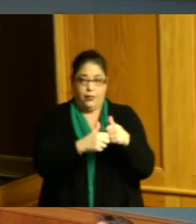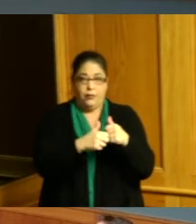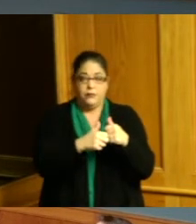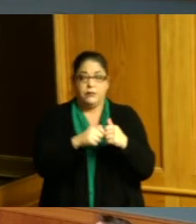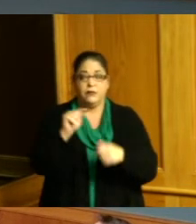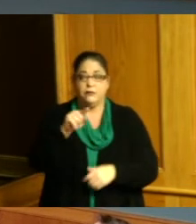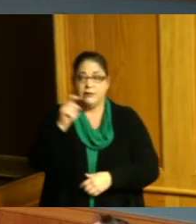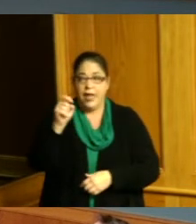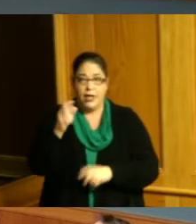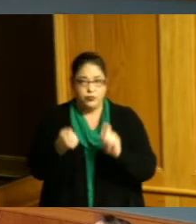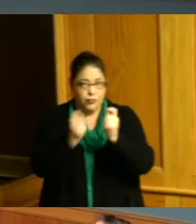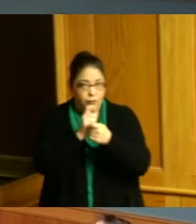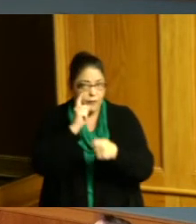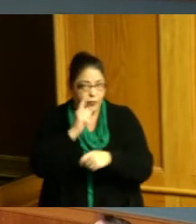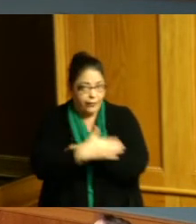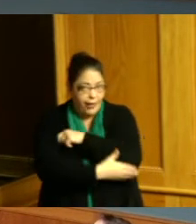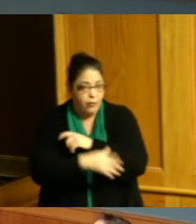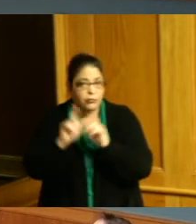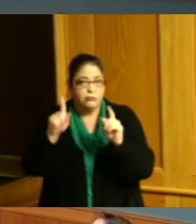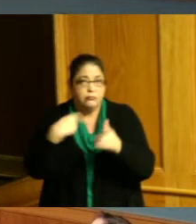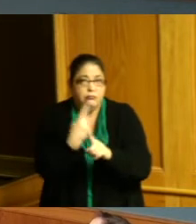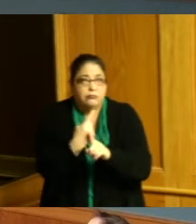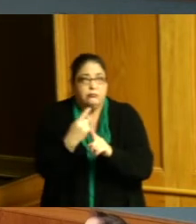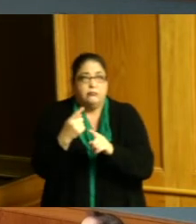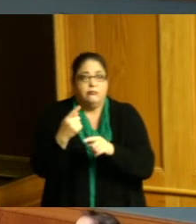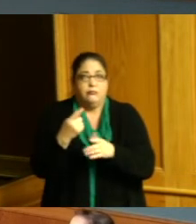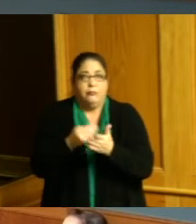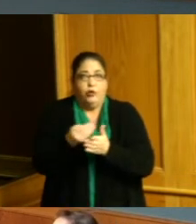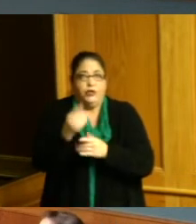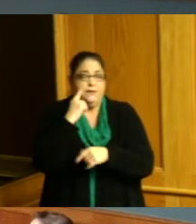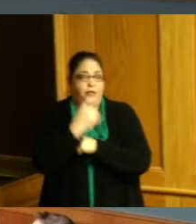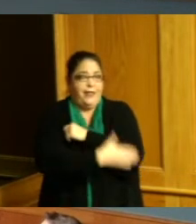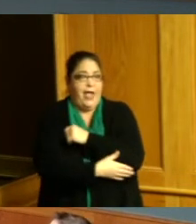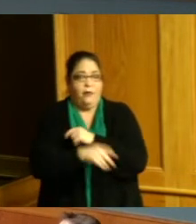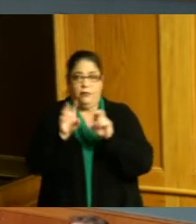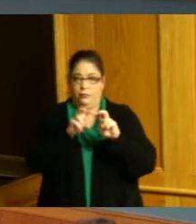for the county and controls county purchasing this body has become more of an extension of Job